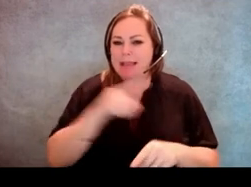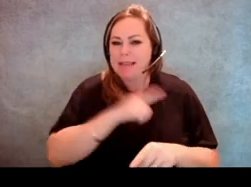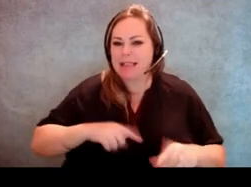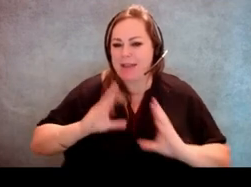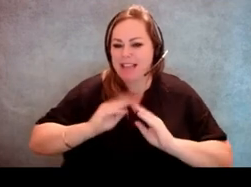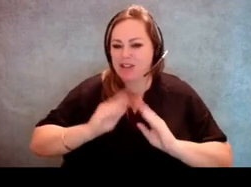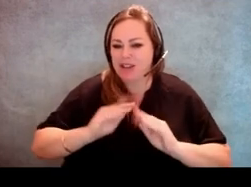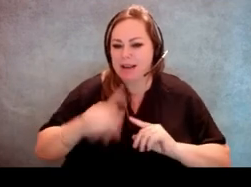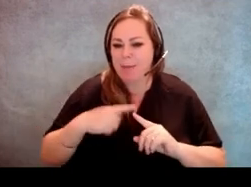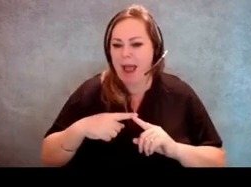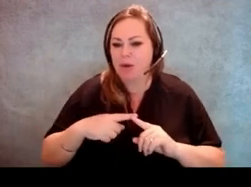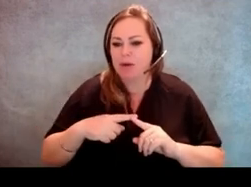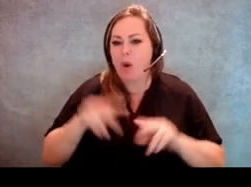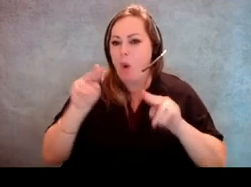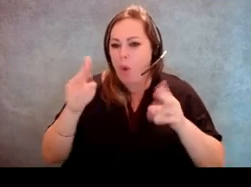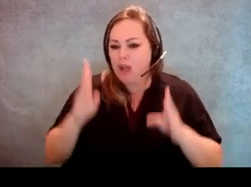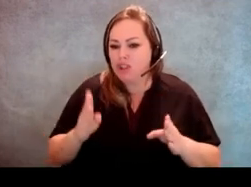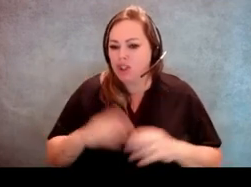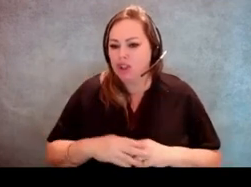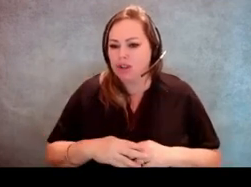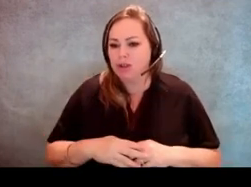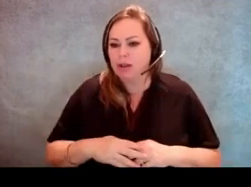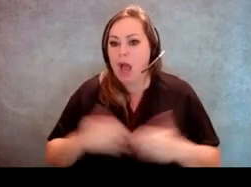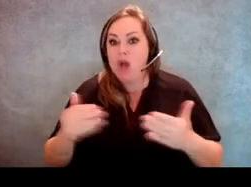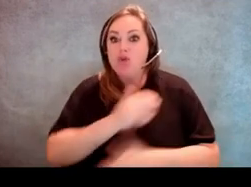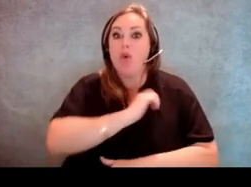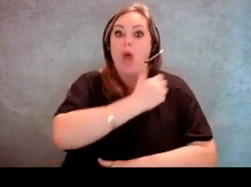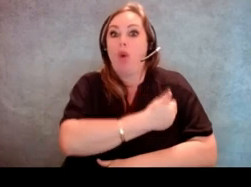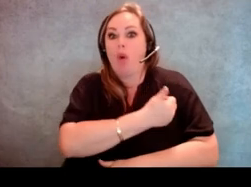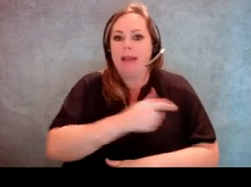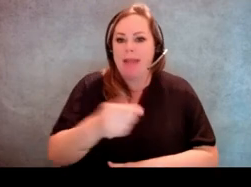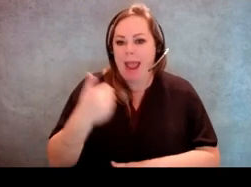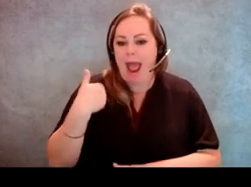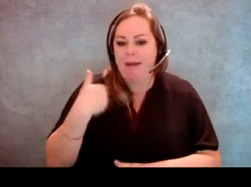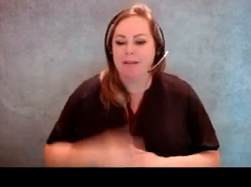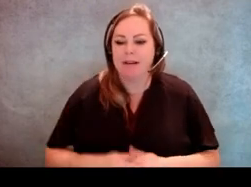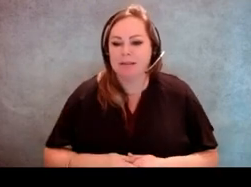about poll Watchers and new authority that poll watchers have, and basically poll watchers now